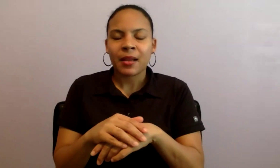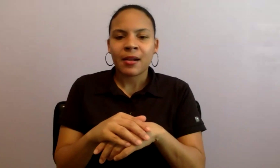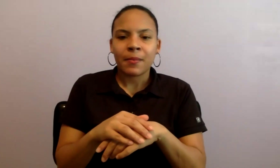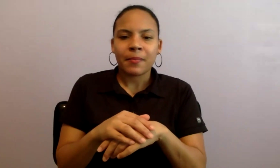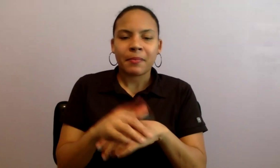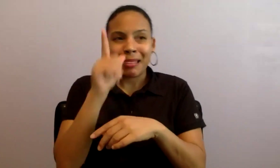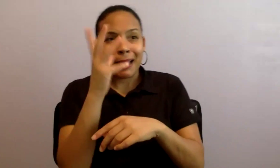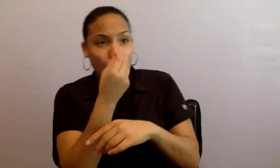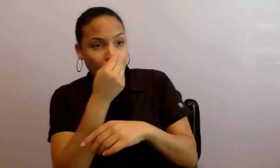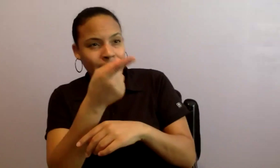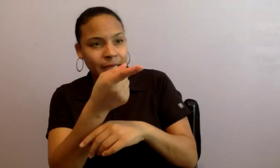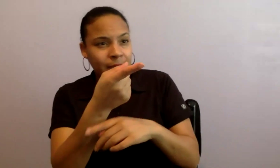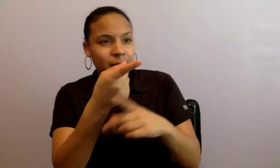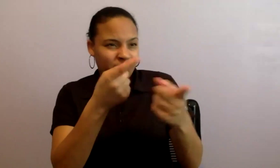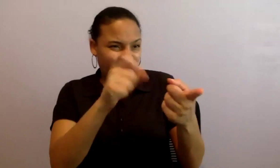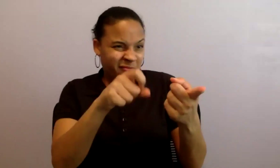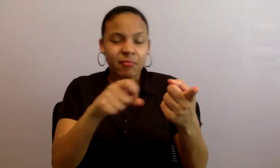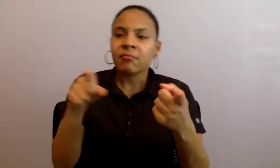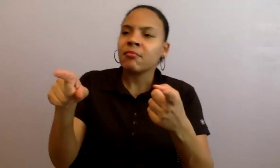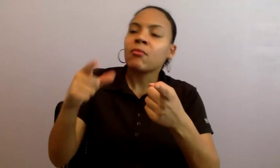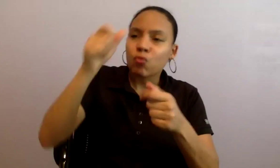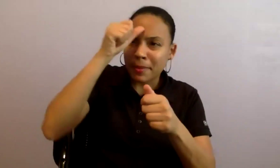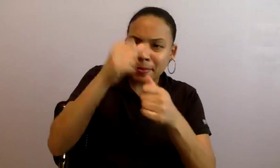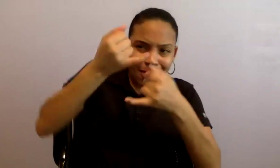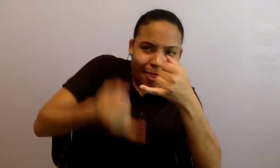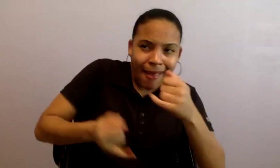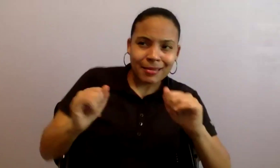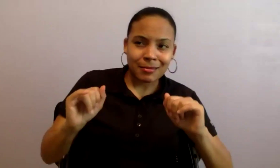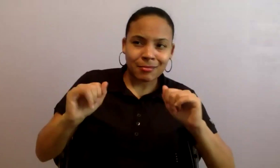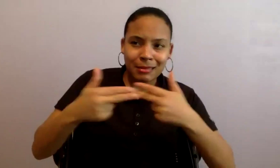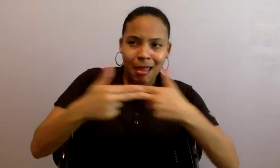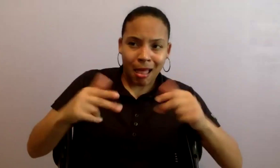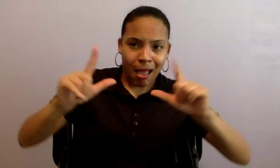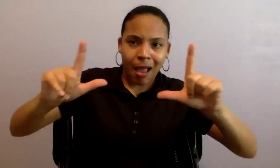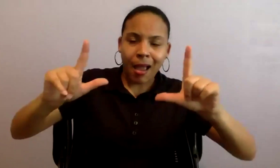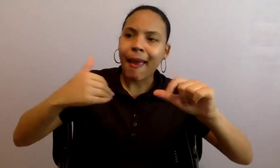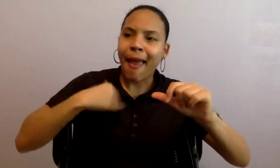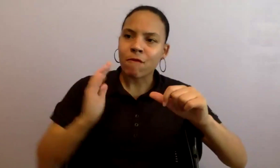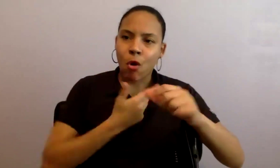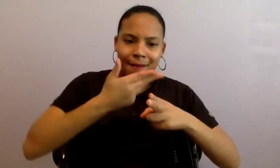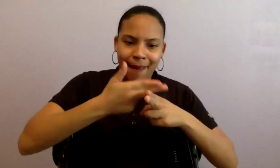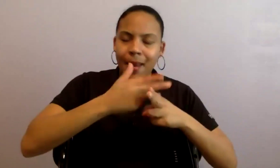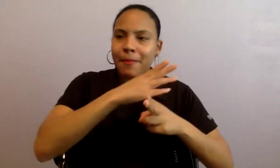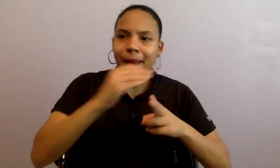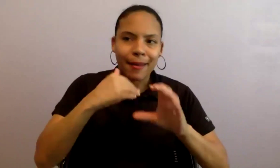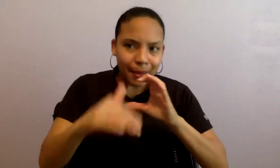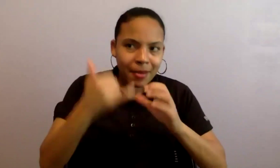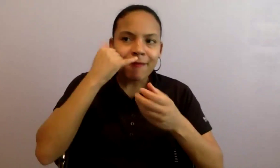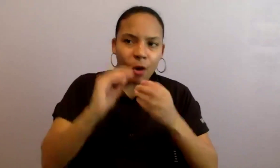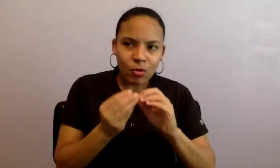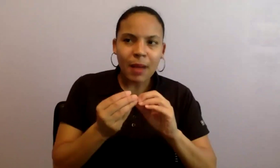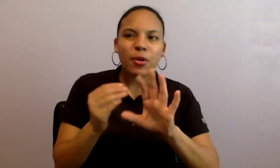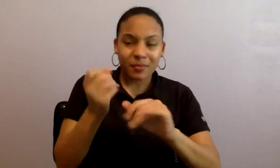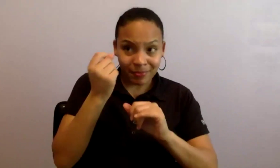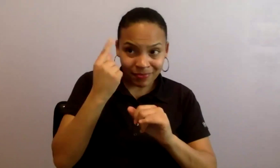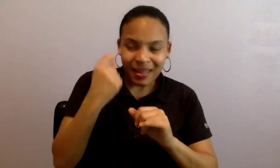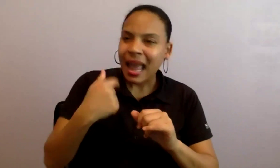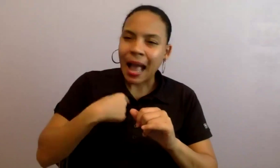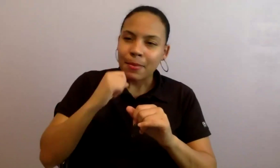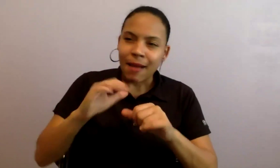have our contact information. Because it's unclear to me from your question whether your premiere is